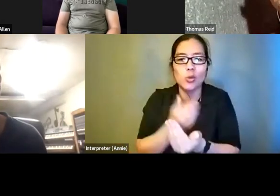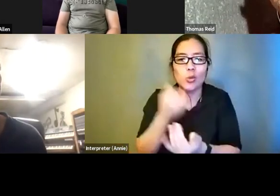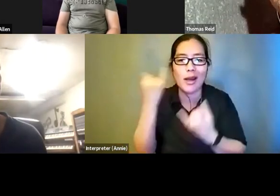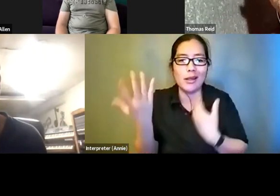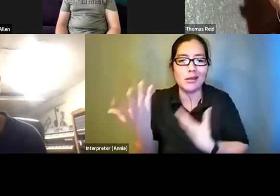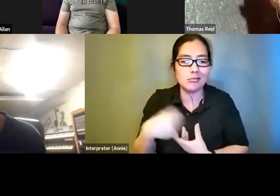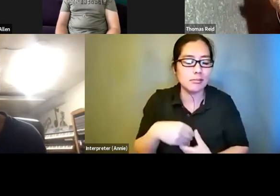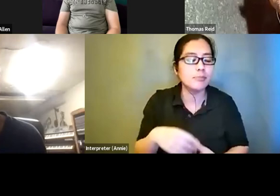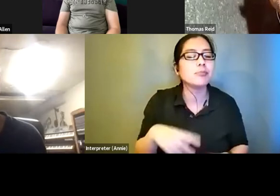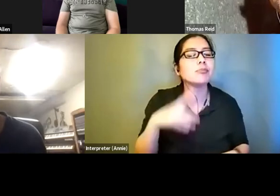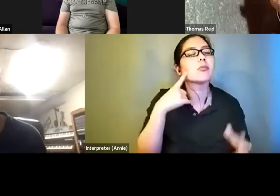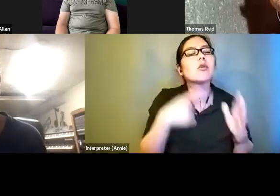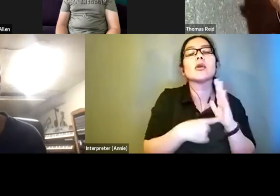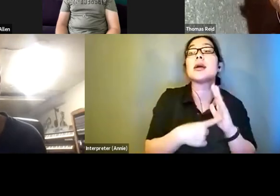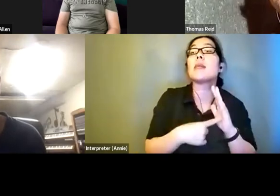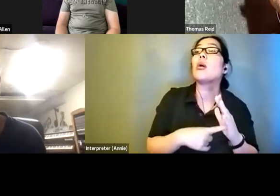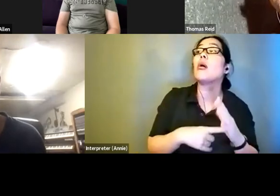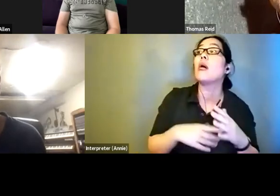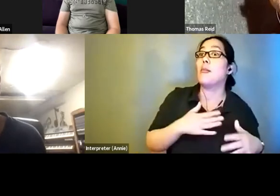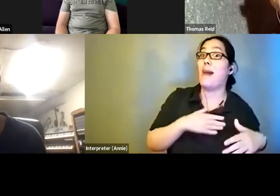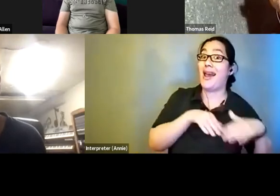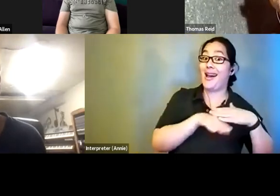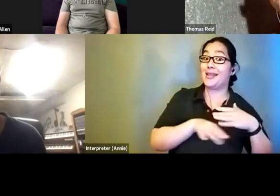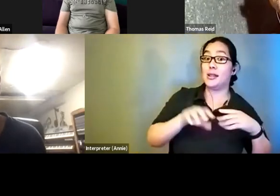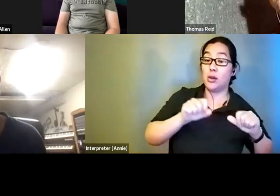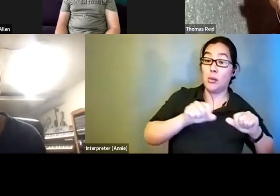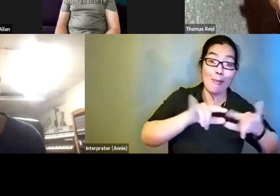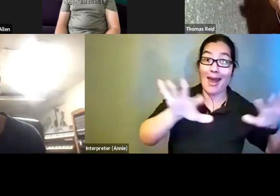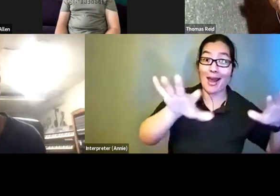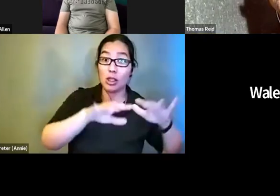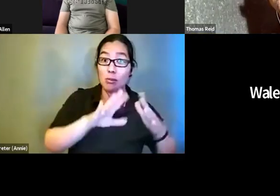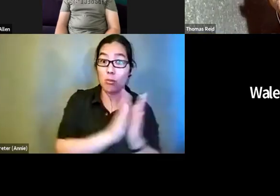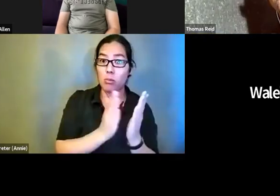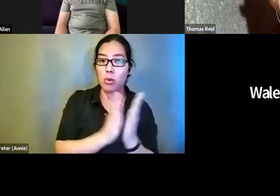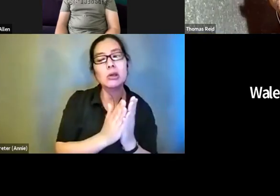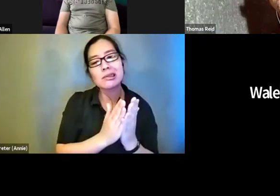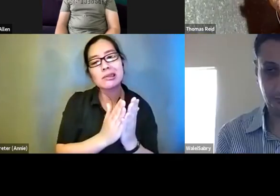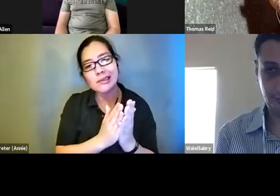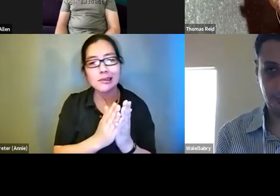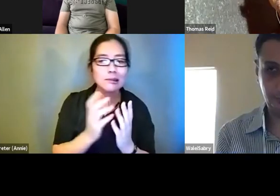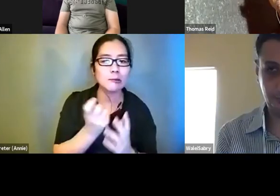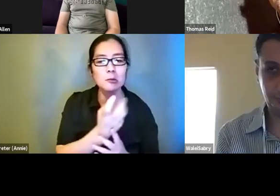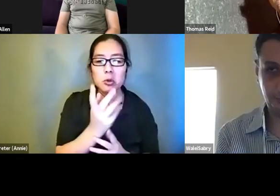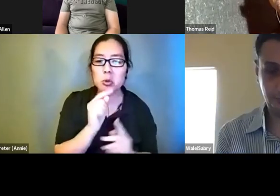magic books has been very difficult because very few of them are in an accessible format.